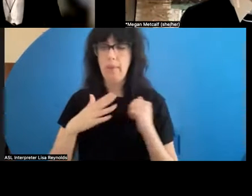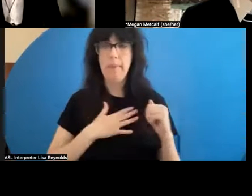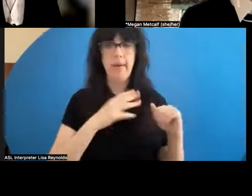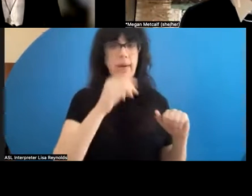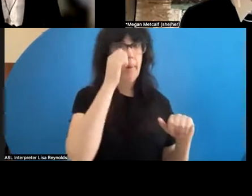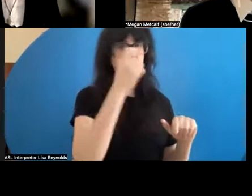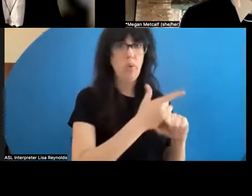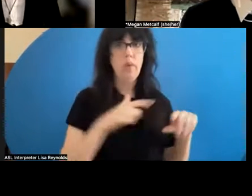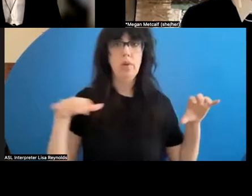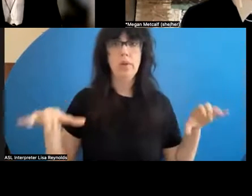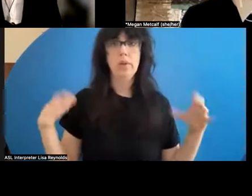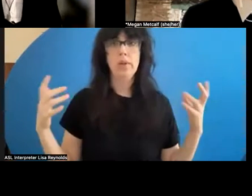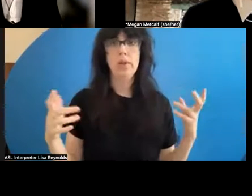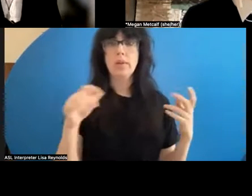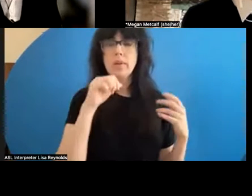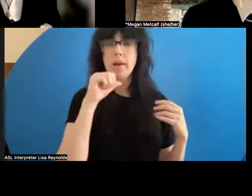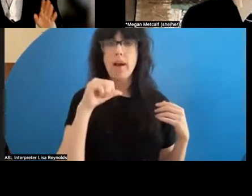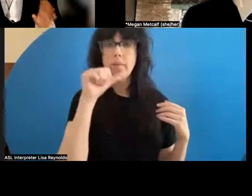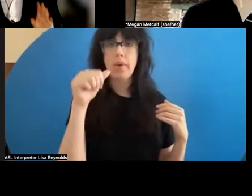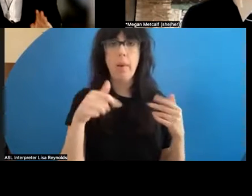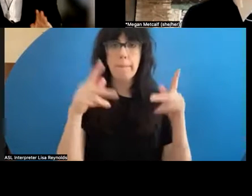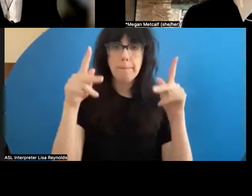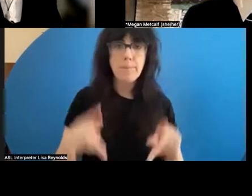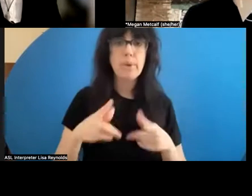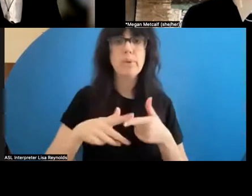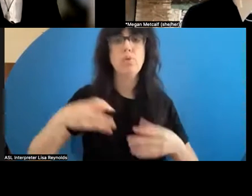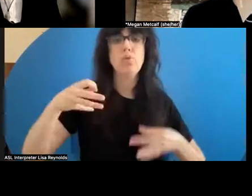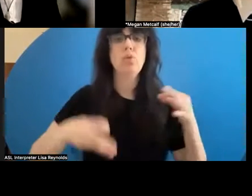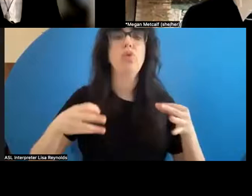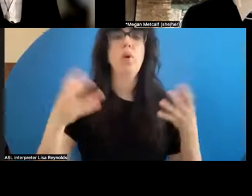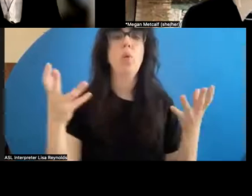person to judge what is to be kept.